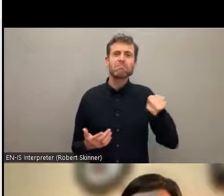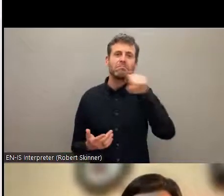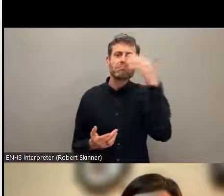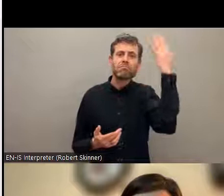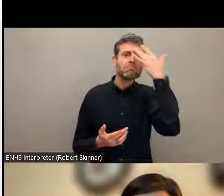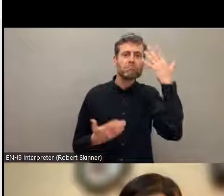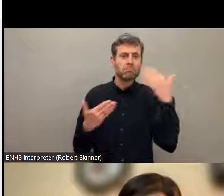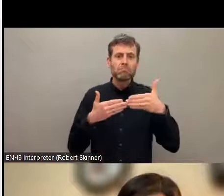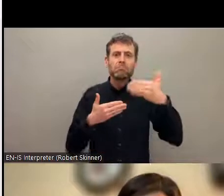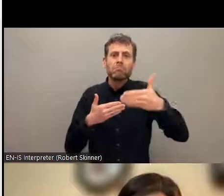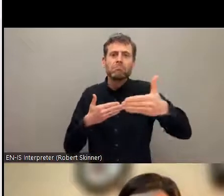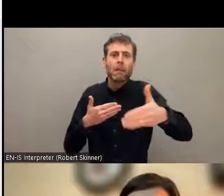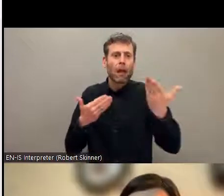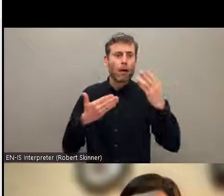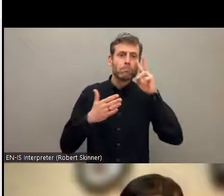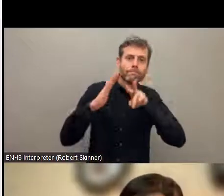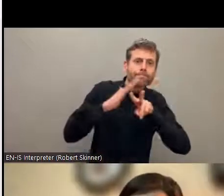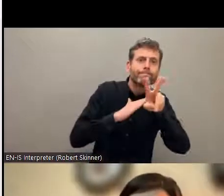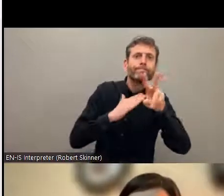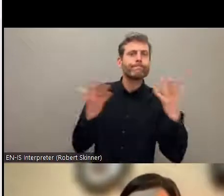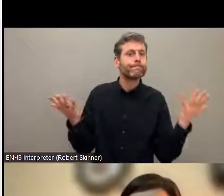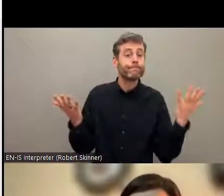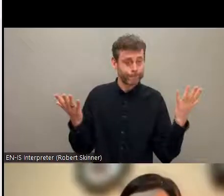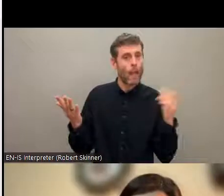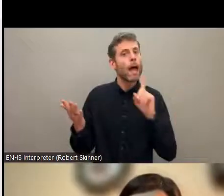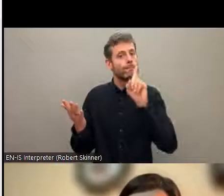the Global Disability Summit 2022, on behalf of the indigenous people with